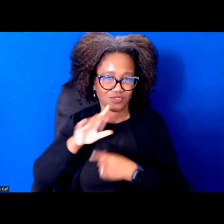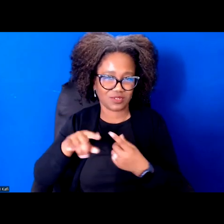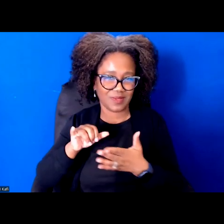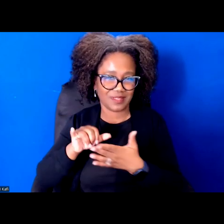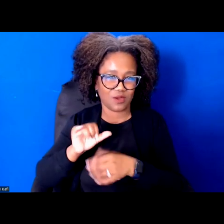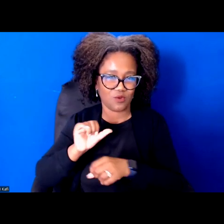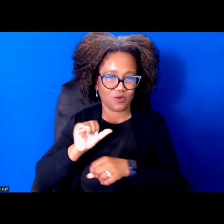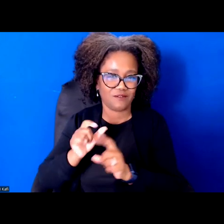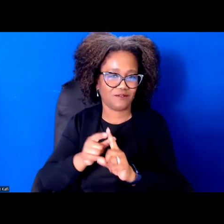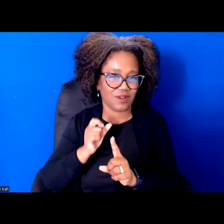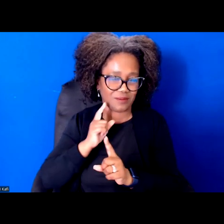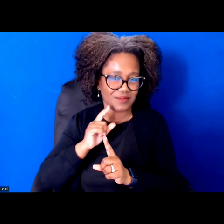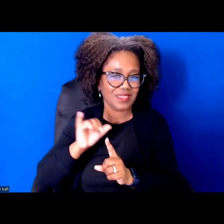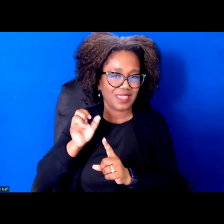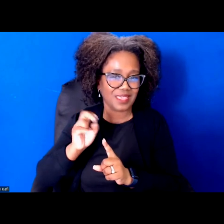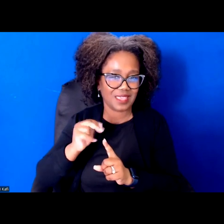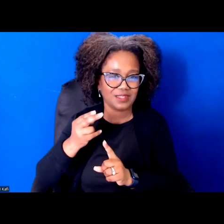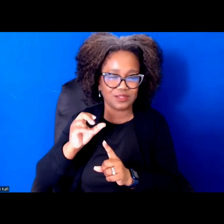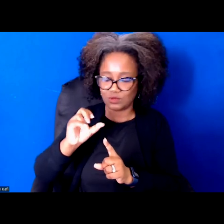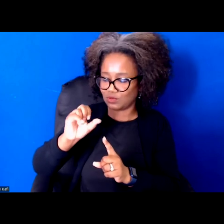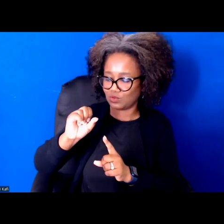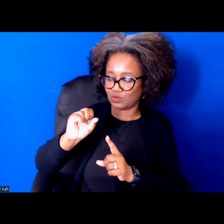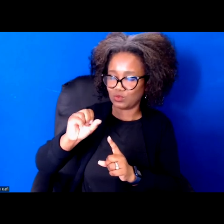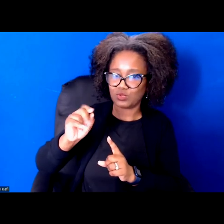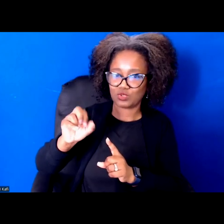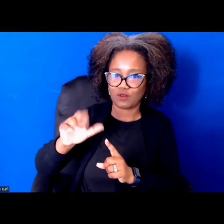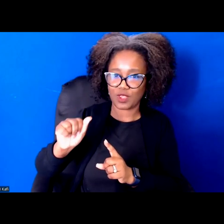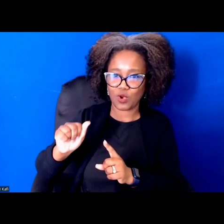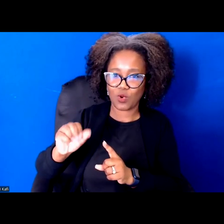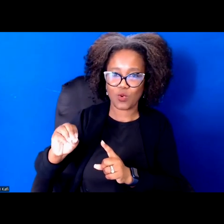And our narrative strategies are really intended to motivate the base and persuade the middle.